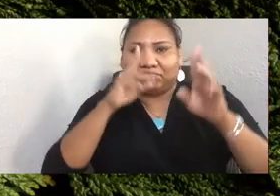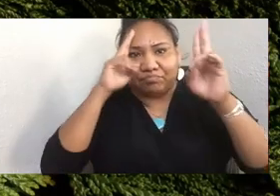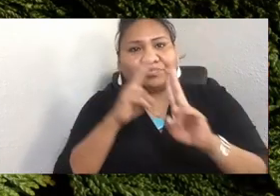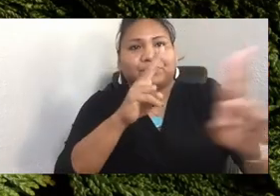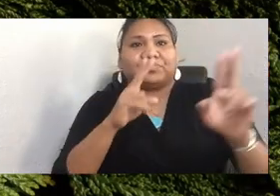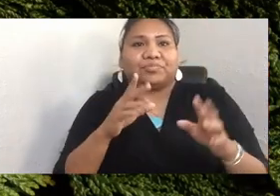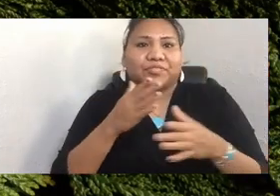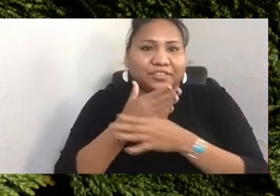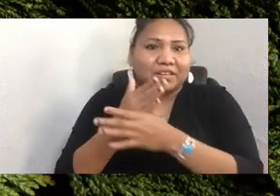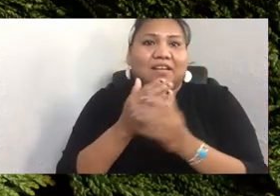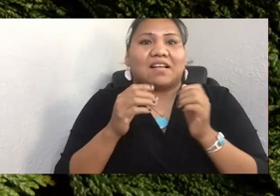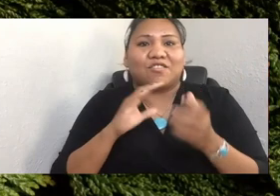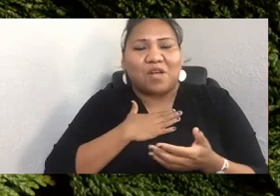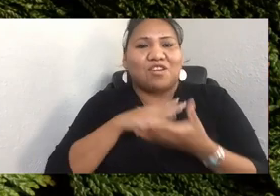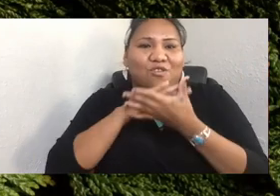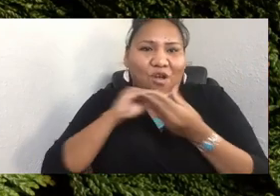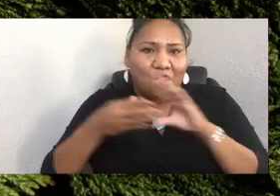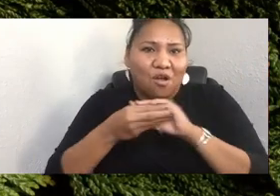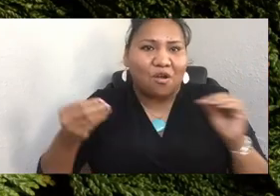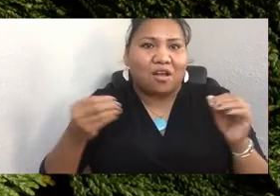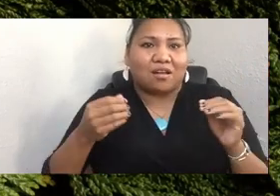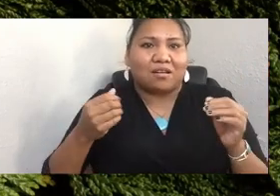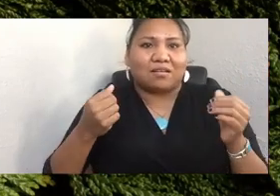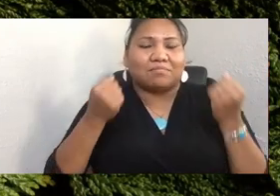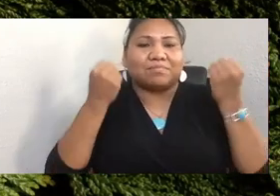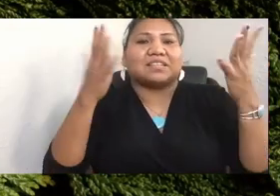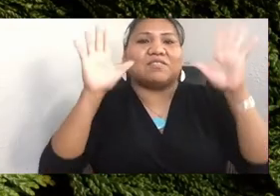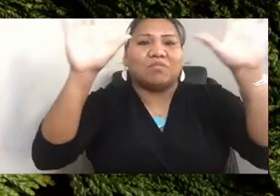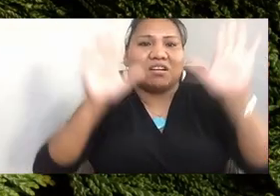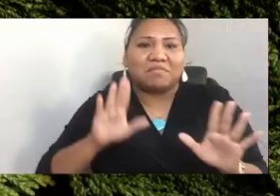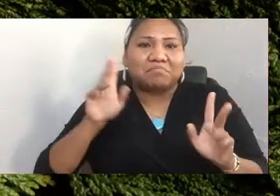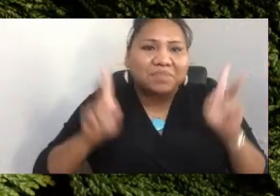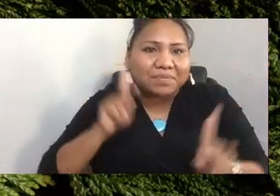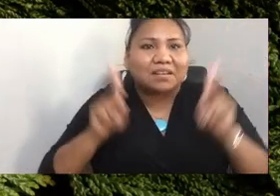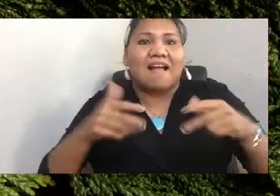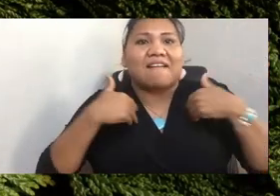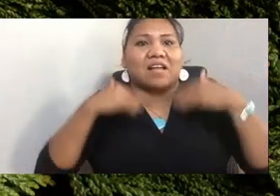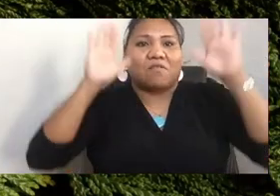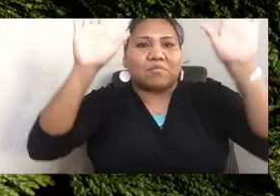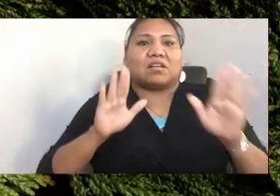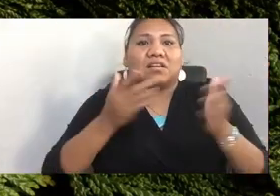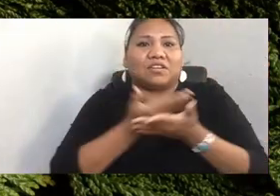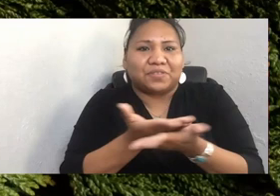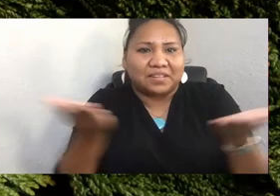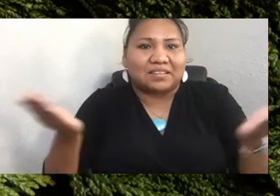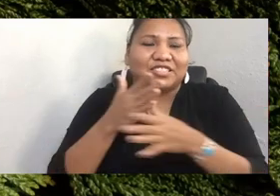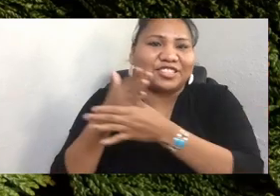There's so many great people here that have great words to share, including Michael, who offered to take over in case I